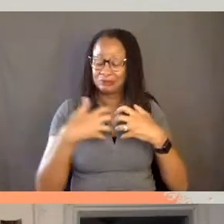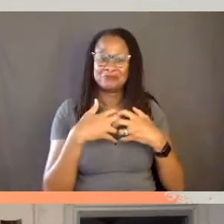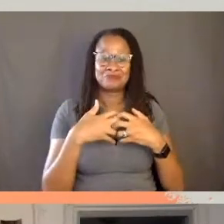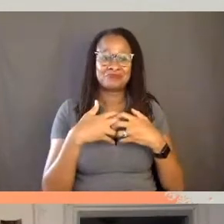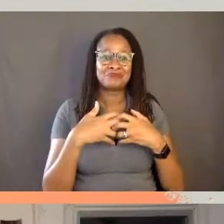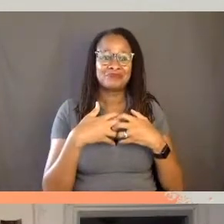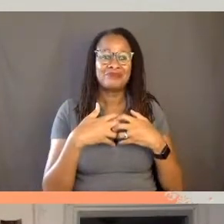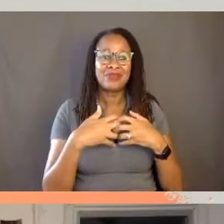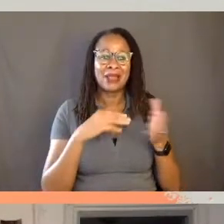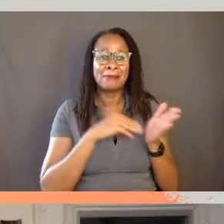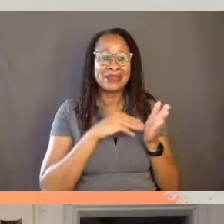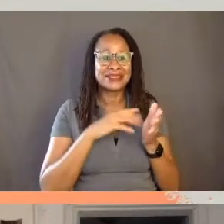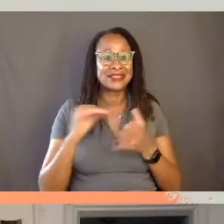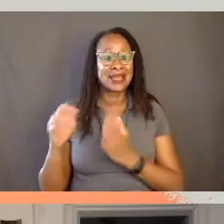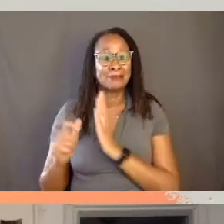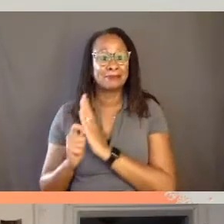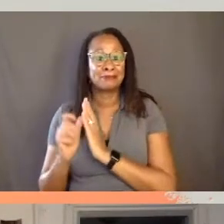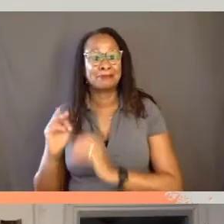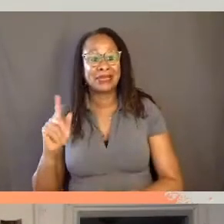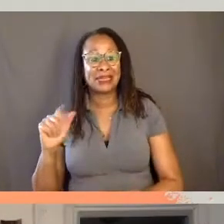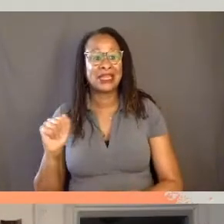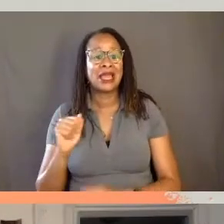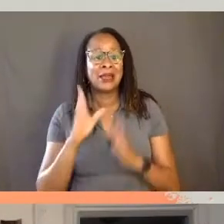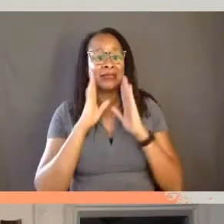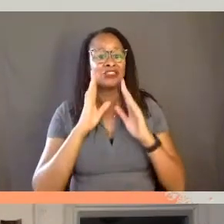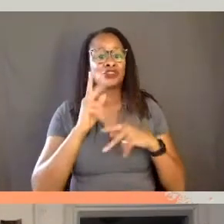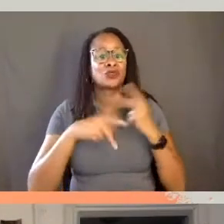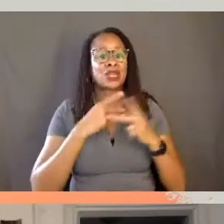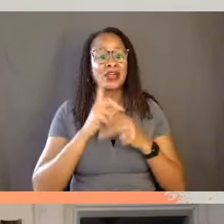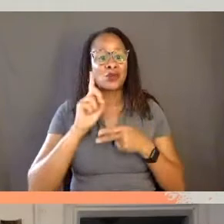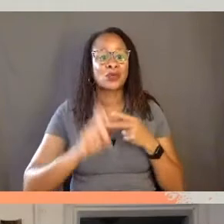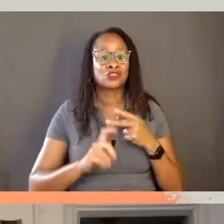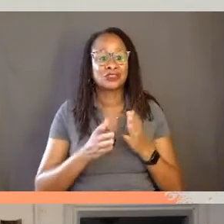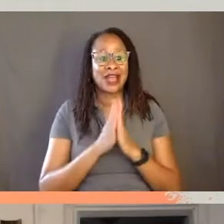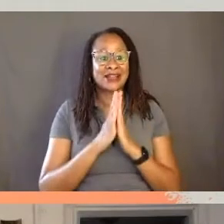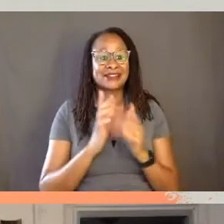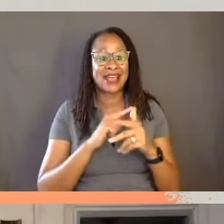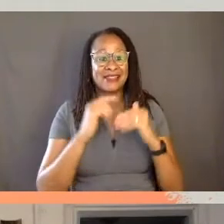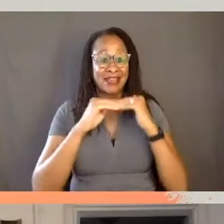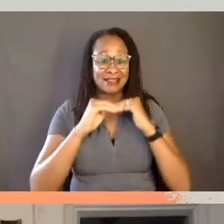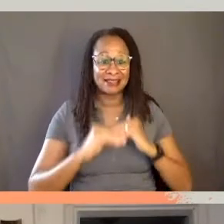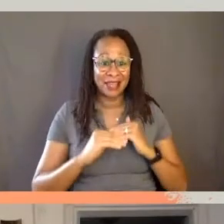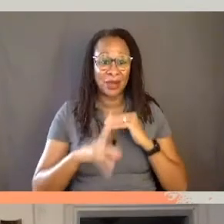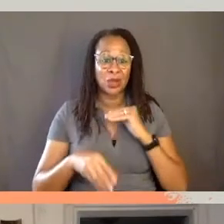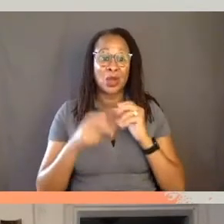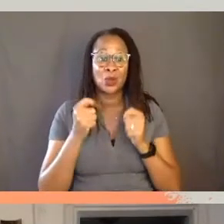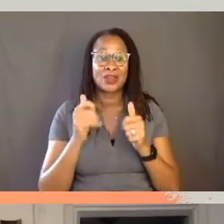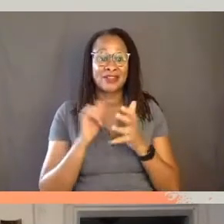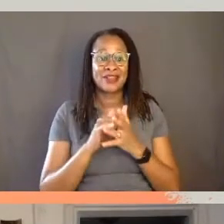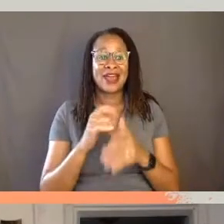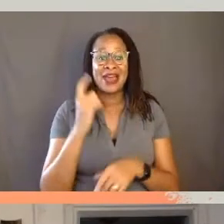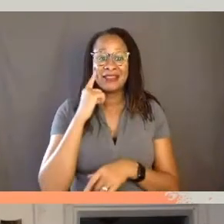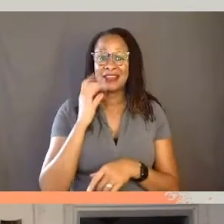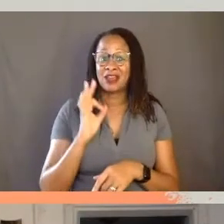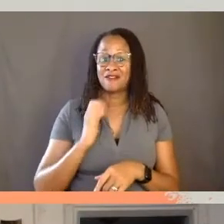to the kinds of questions that are being asked. And then of course, layering quickly onto that, thinking of myself as a documentary director